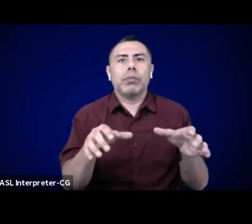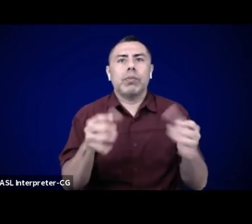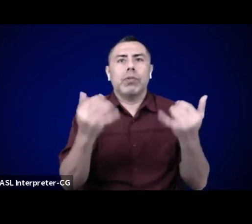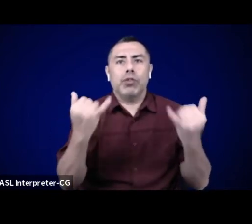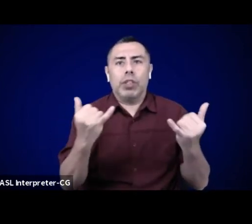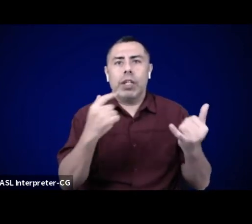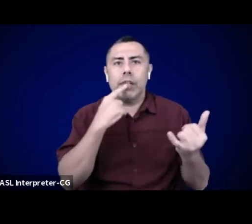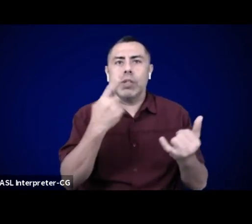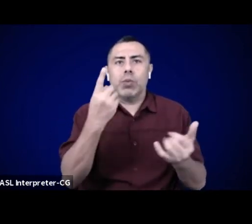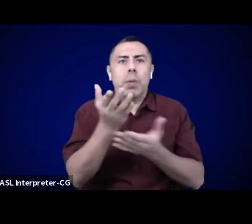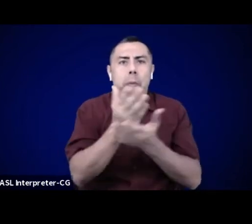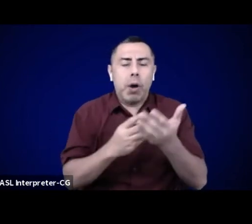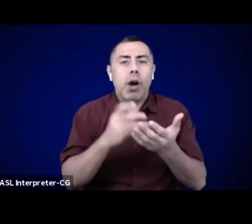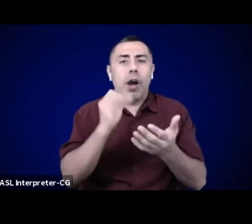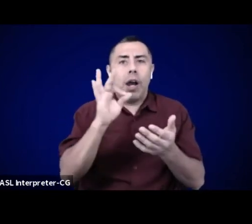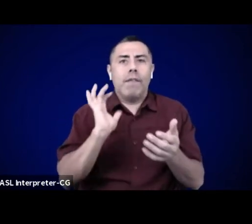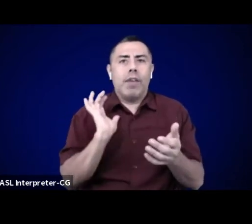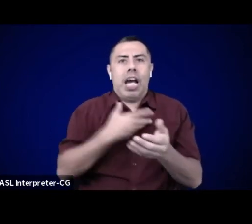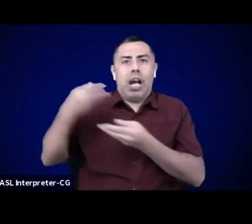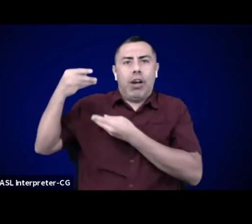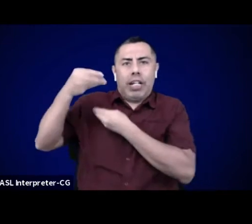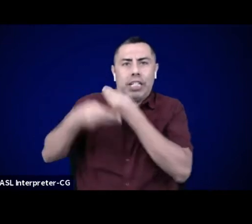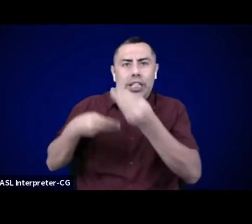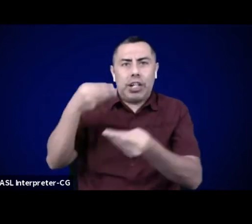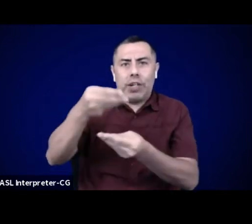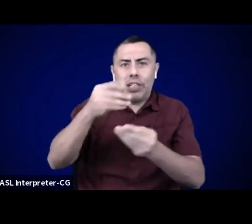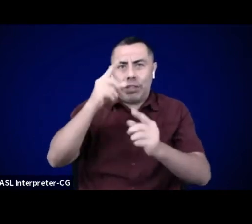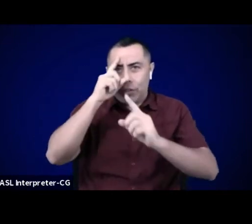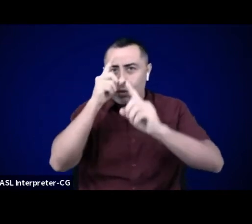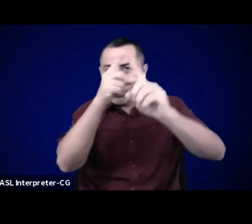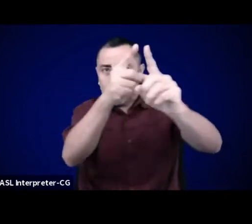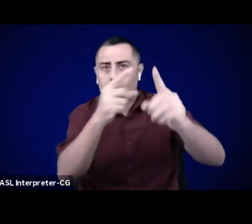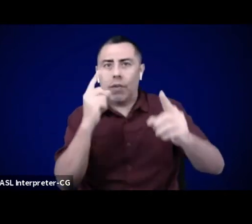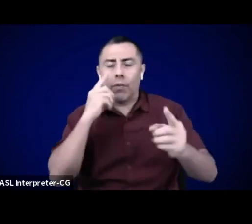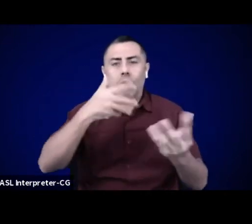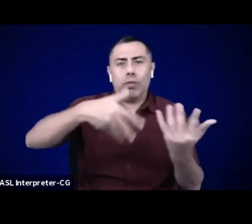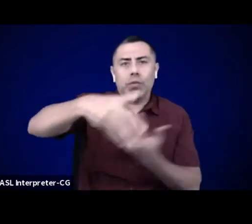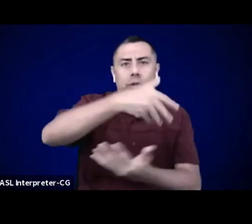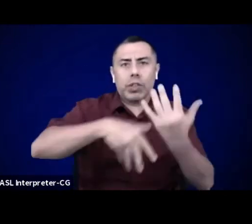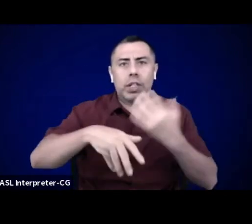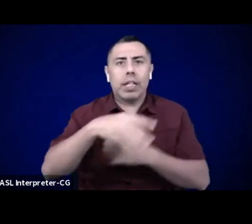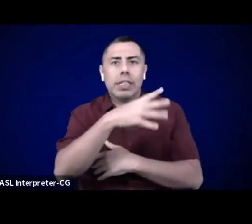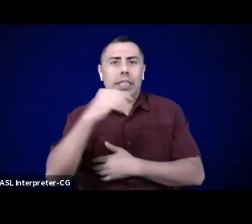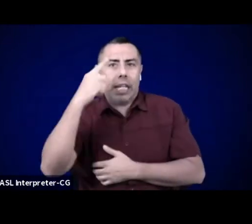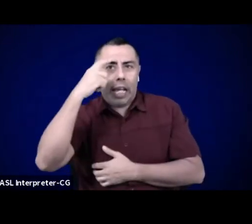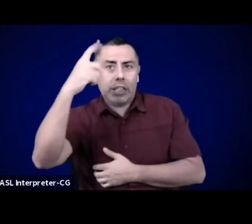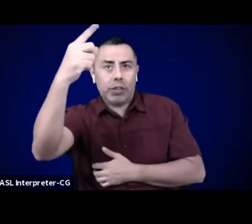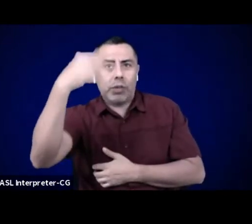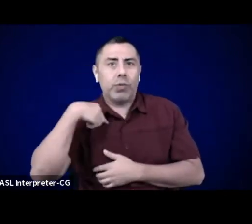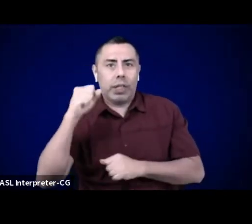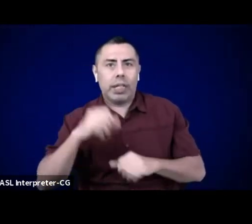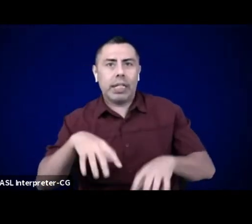and move from Study-into-Action together. In fact, the Land Back work that we're gonna learn about today